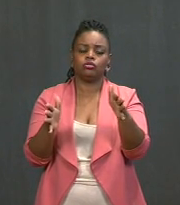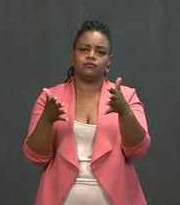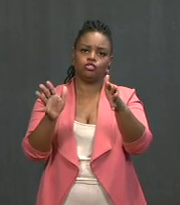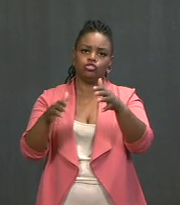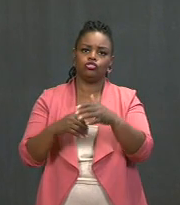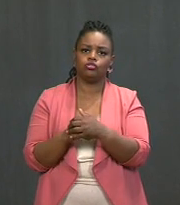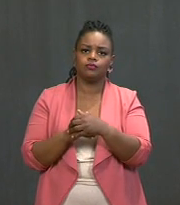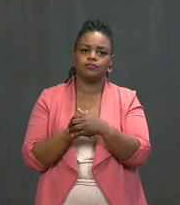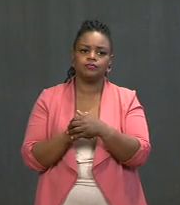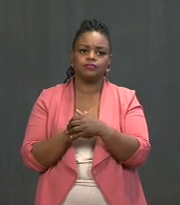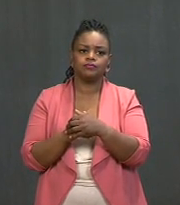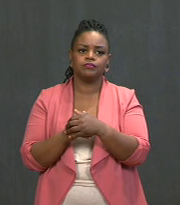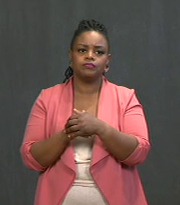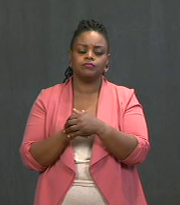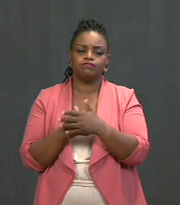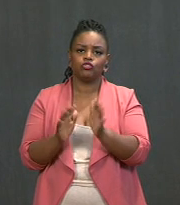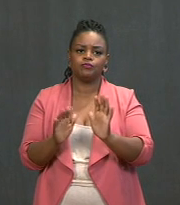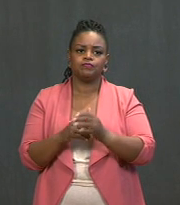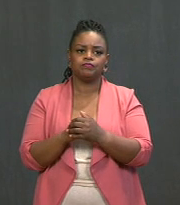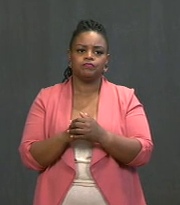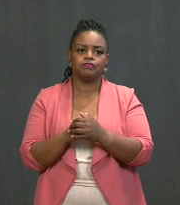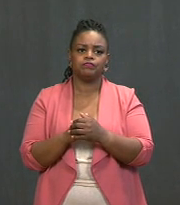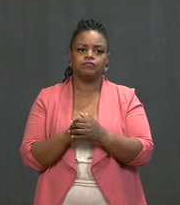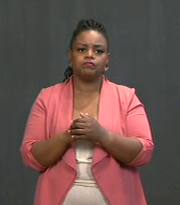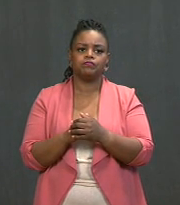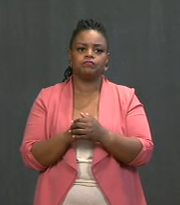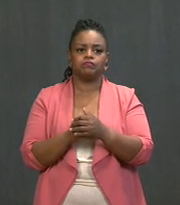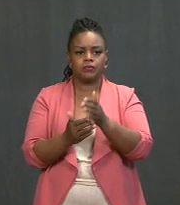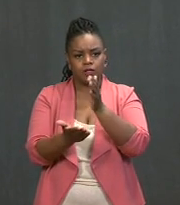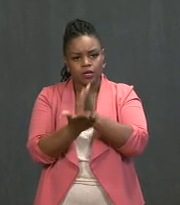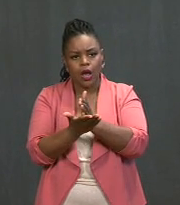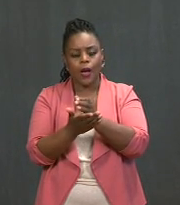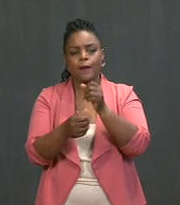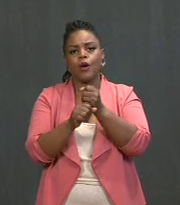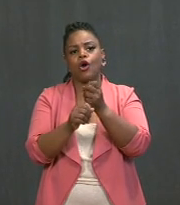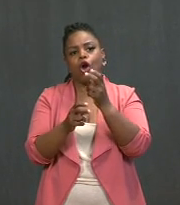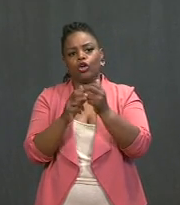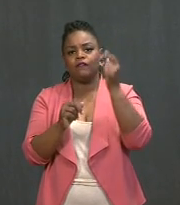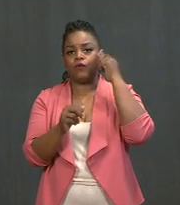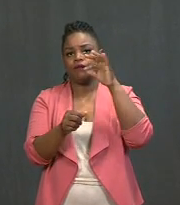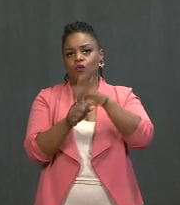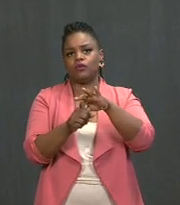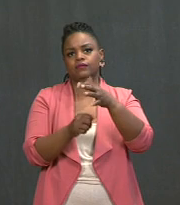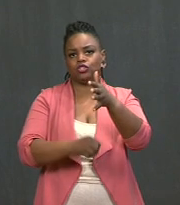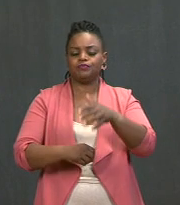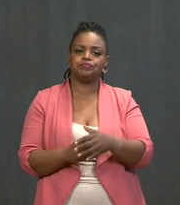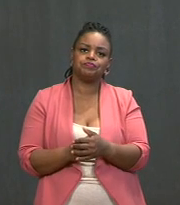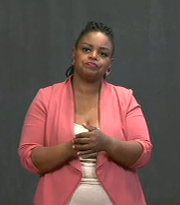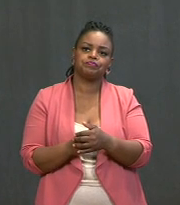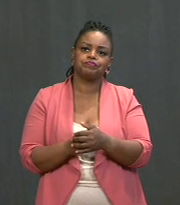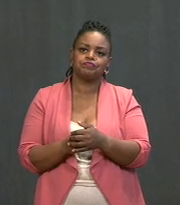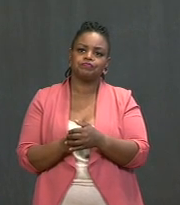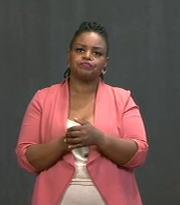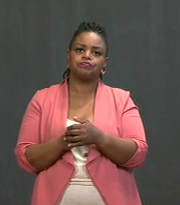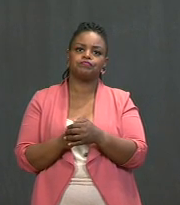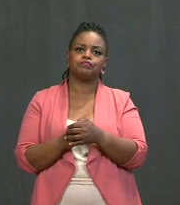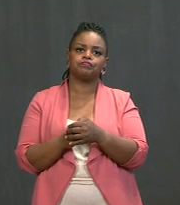It's about getting people to vote. The Press: Thank you, Mr. President. Despite your personal appeal now,